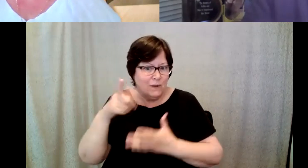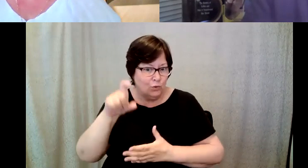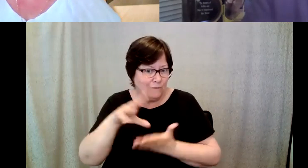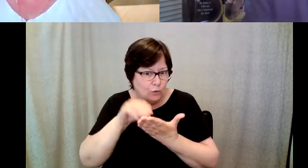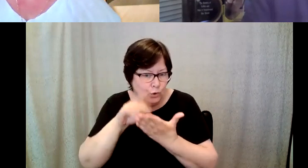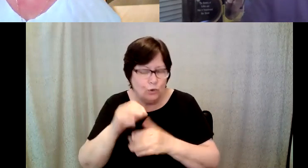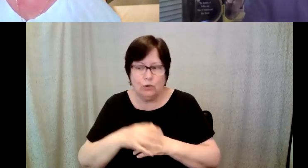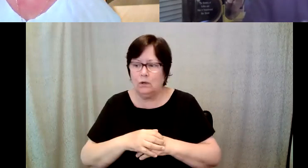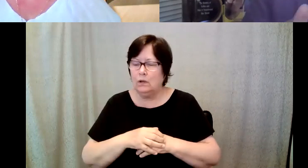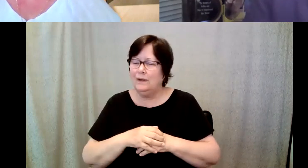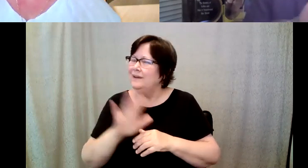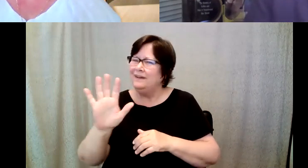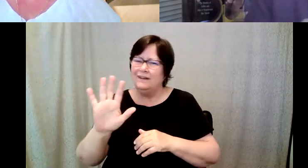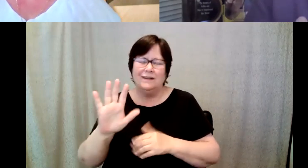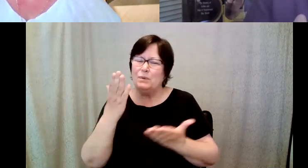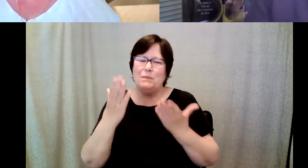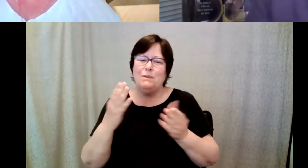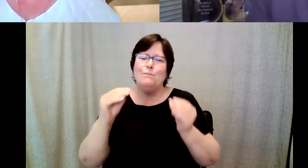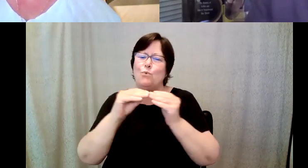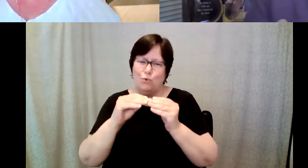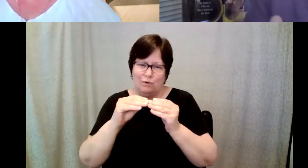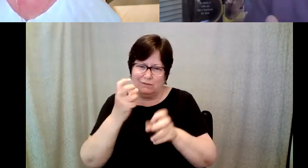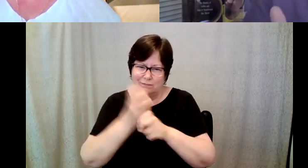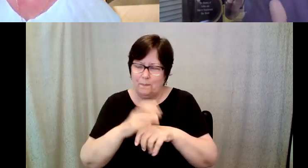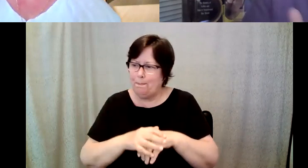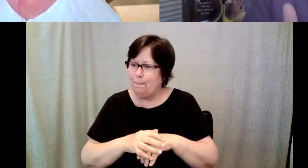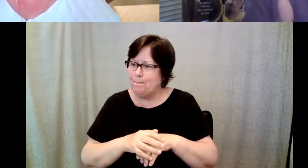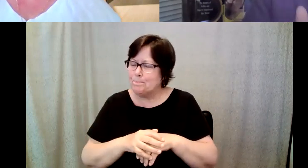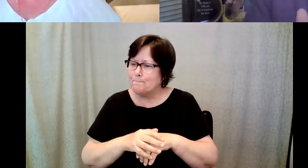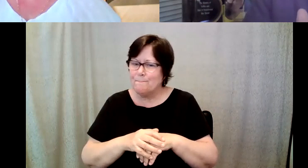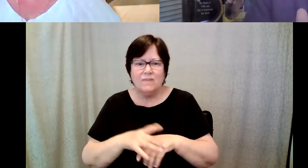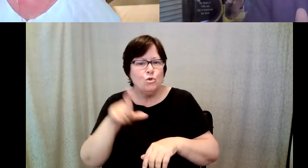but perhaps the hardest thing of all is that you have to be able to demonstrate.